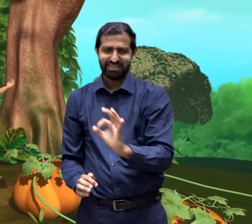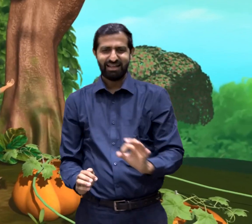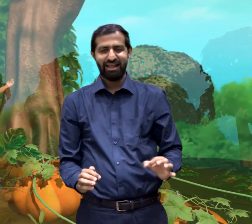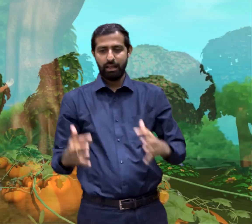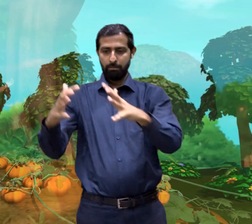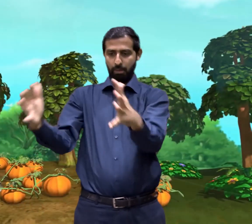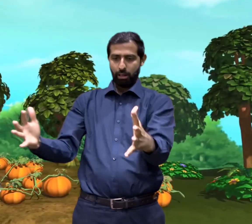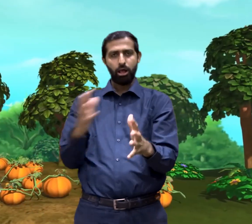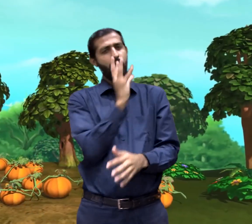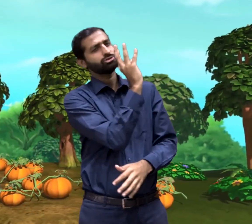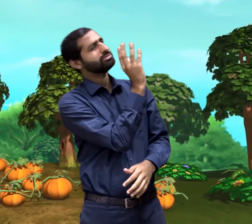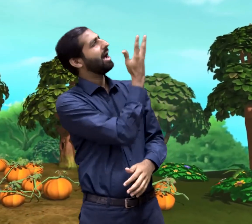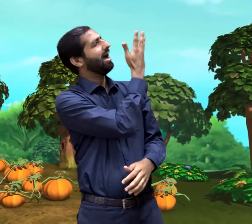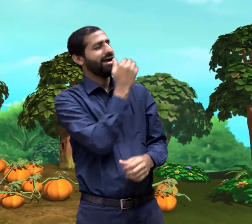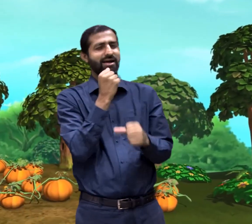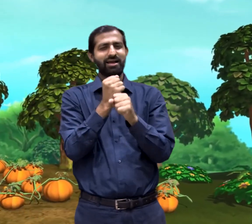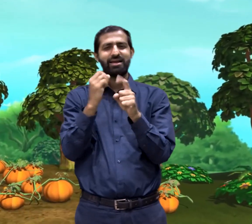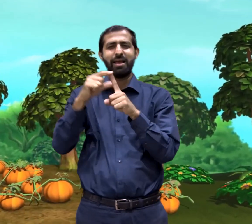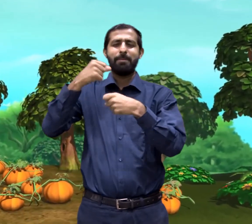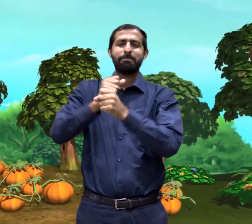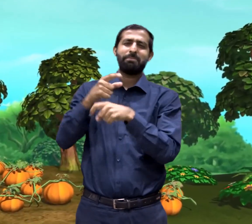creature of all these things knows nothing at all.